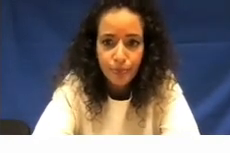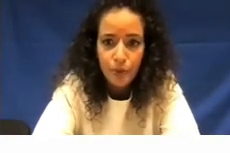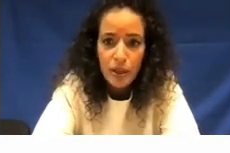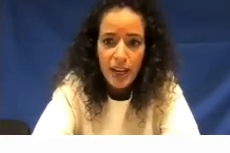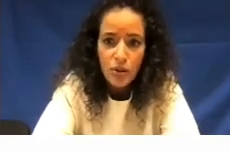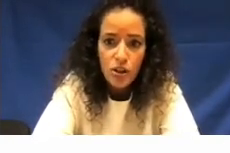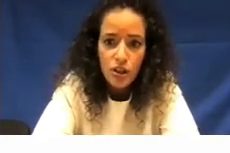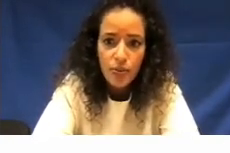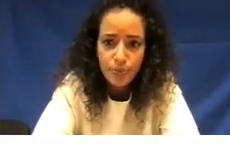next question